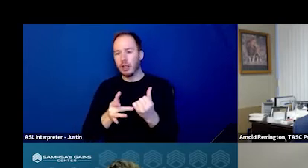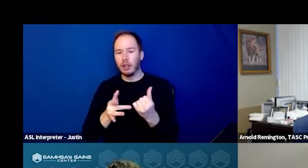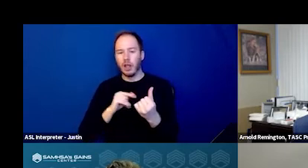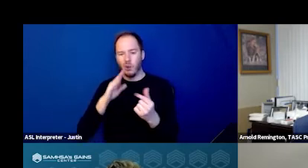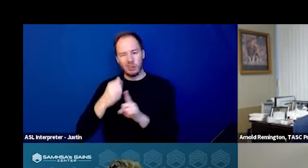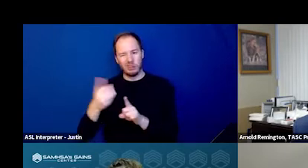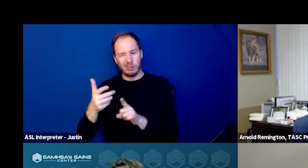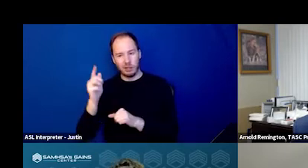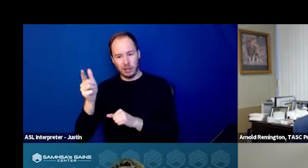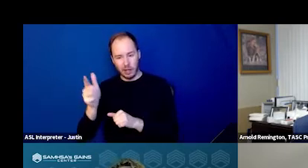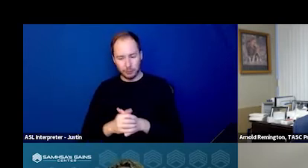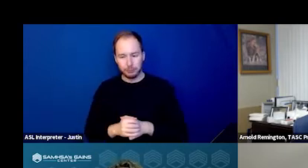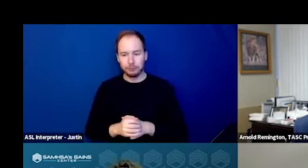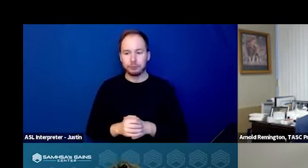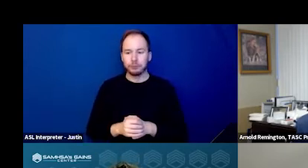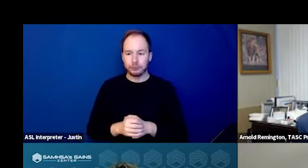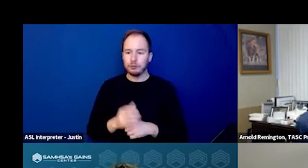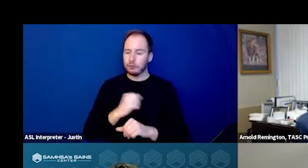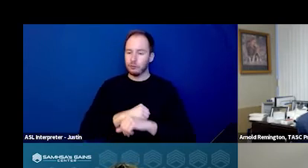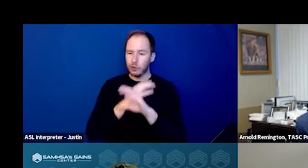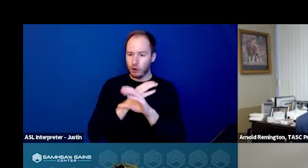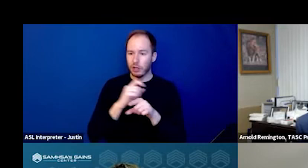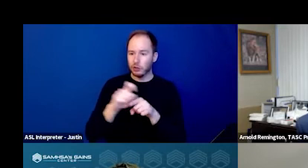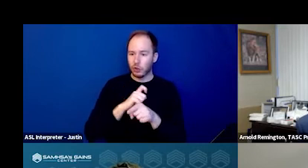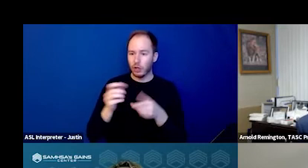in a little bit, crisis call services and mobile services.